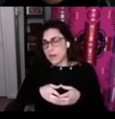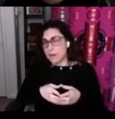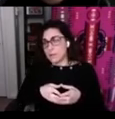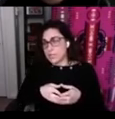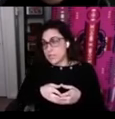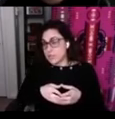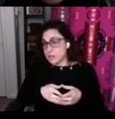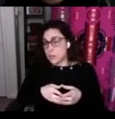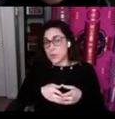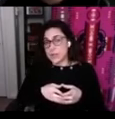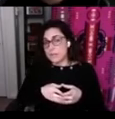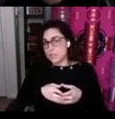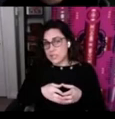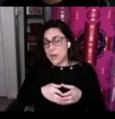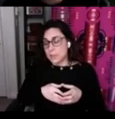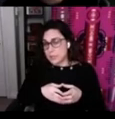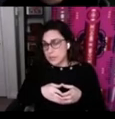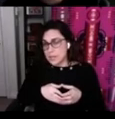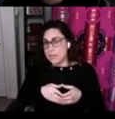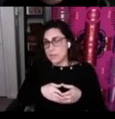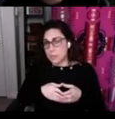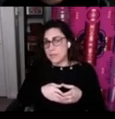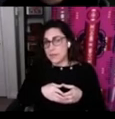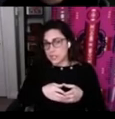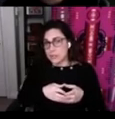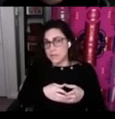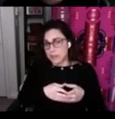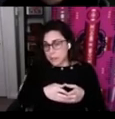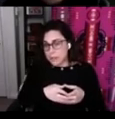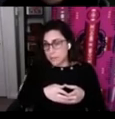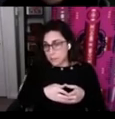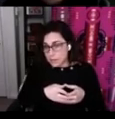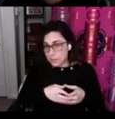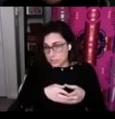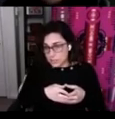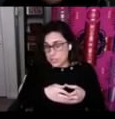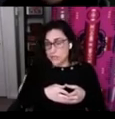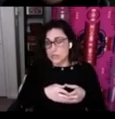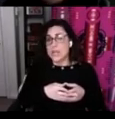for teachers or even just the opportunity for professional development for immersion teachers